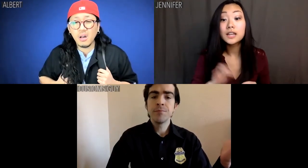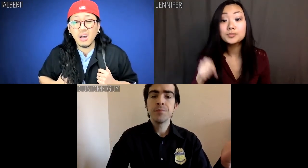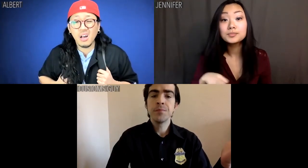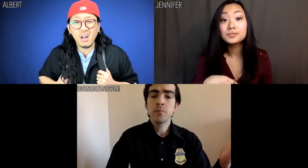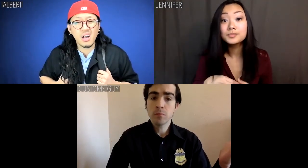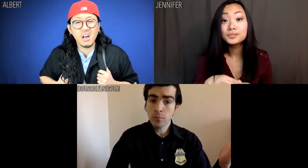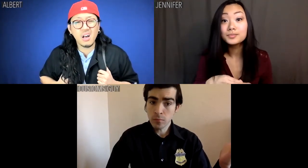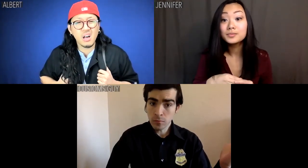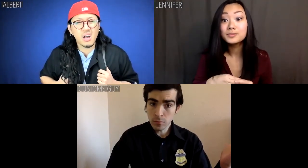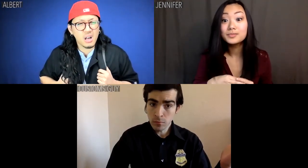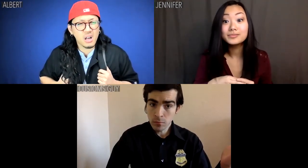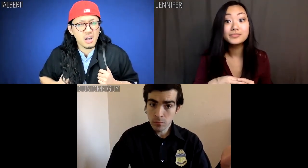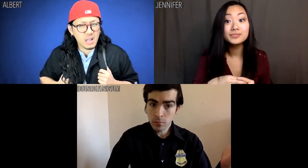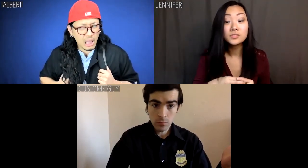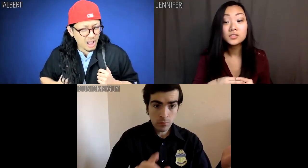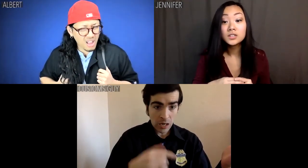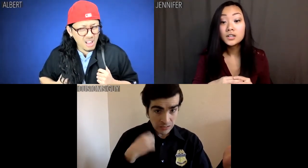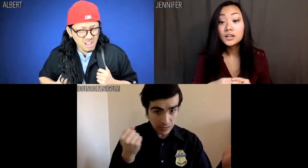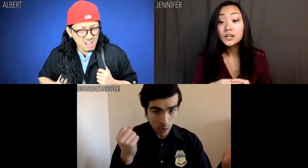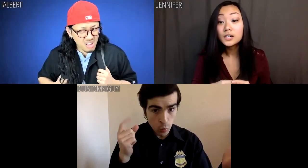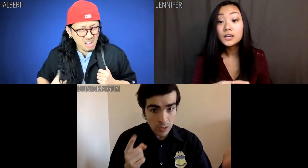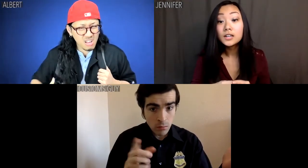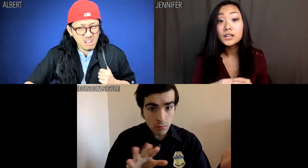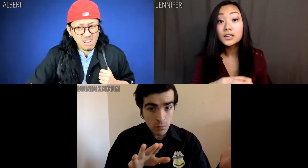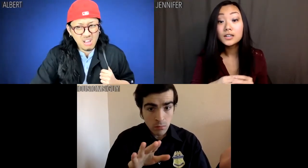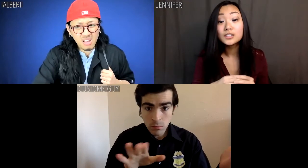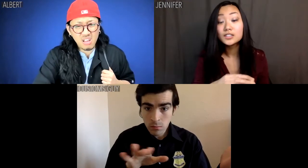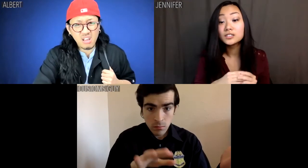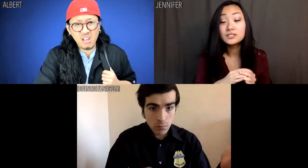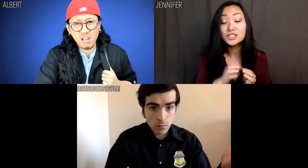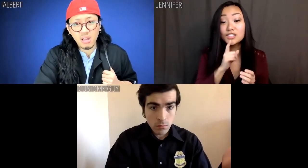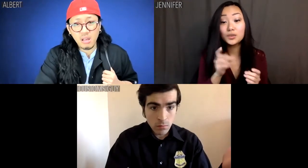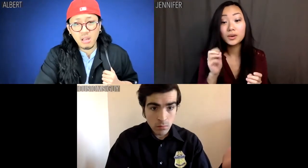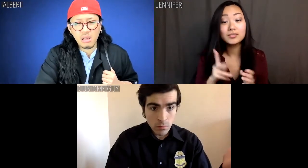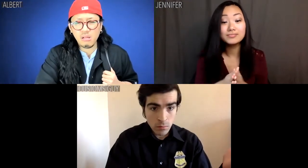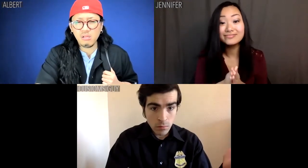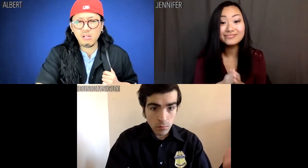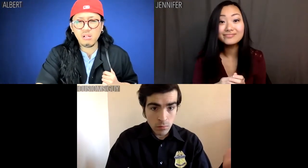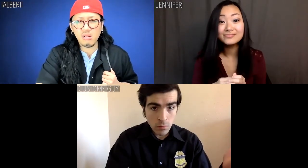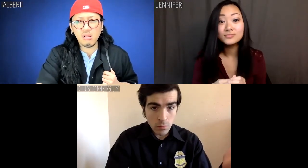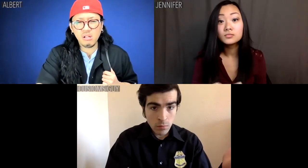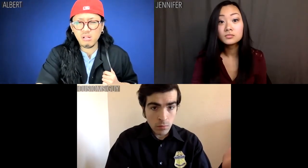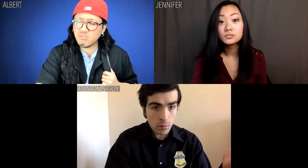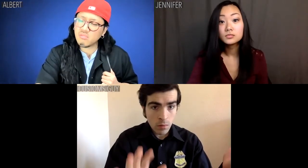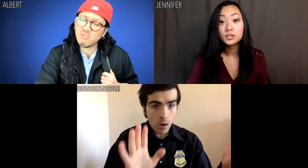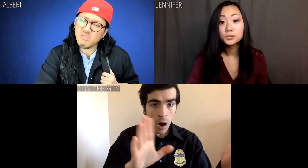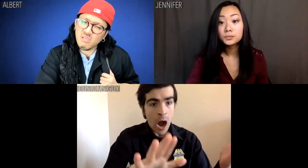Jennifer: Yep. Customs guy: Did I say that right? Jennifer: Sure. OK.